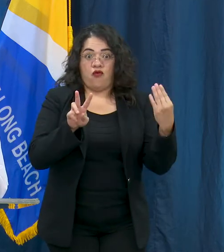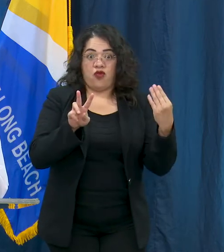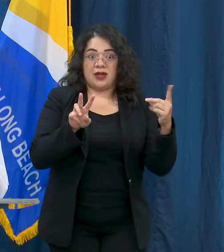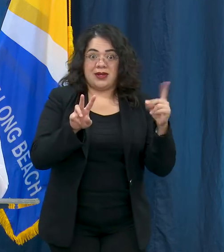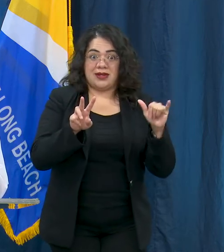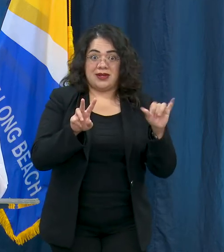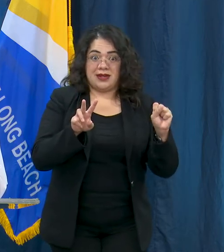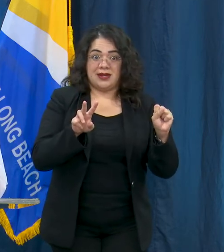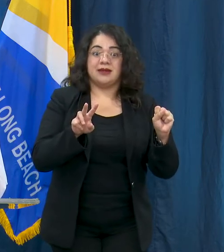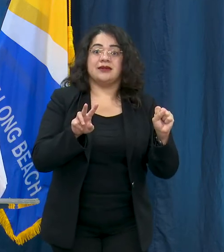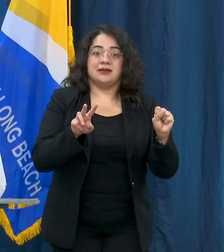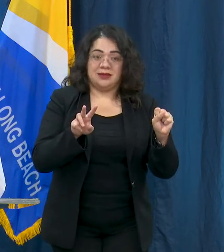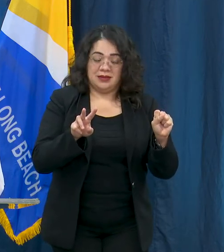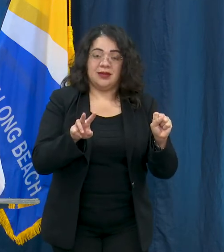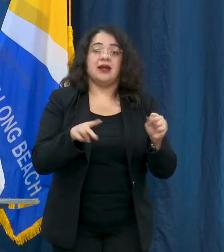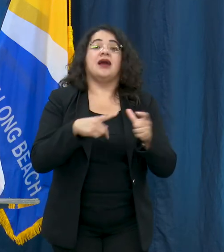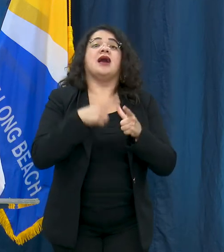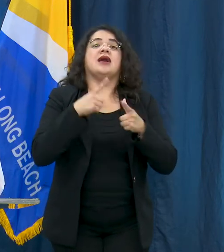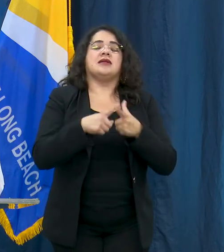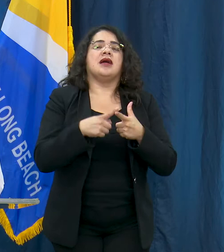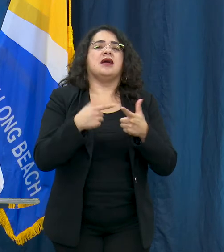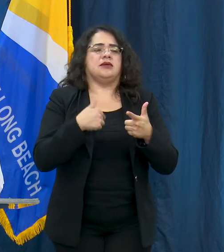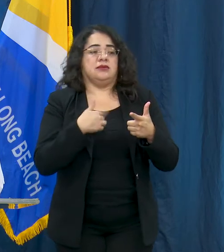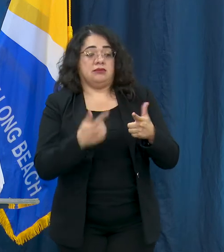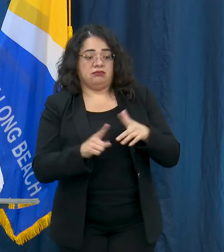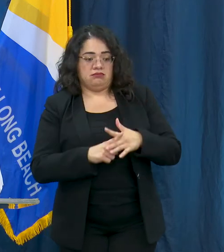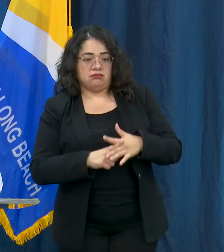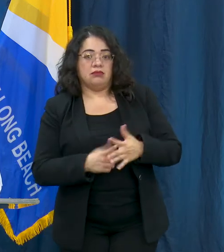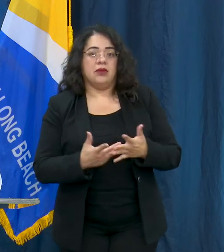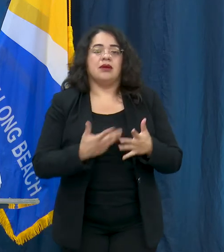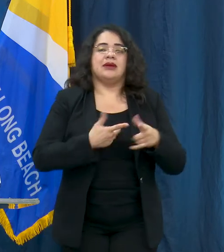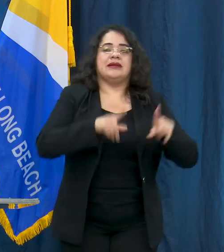be tested and then the turnaround time for the test and then we have to contact